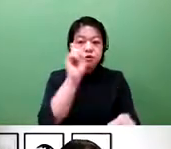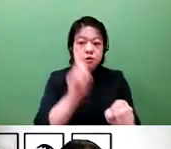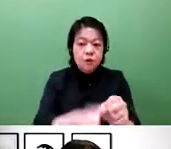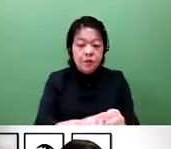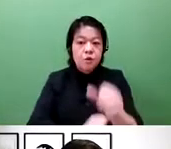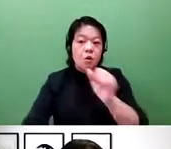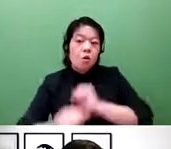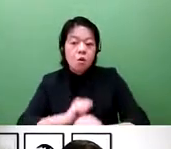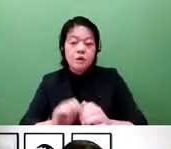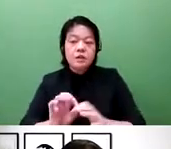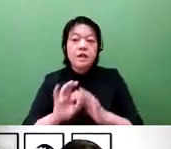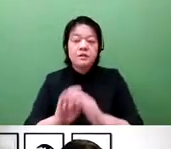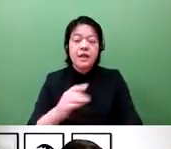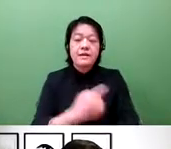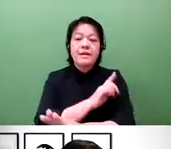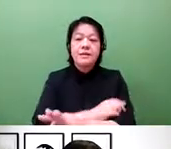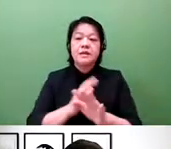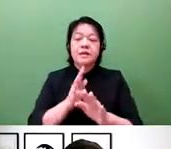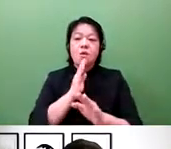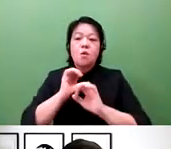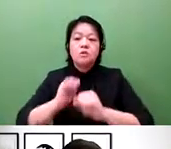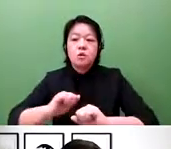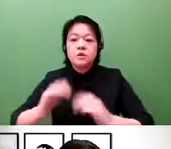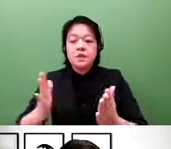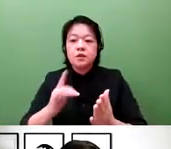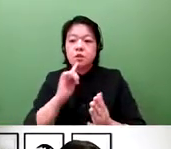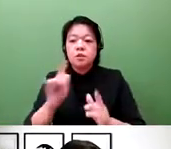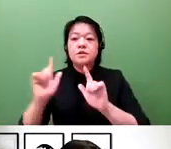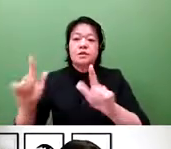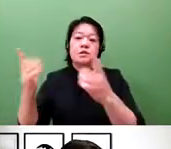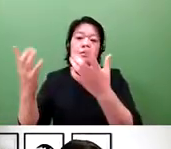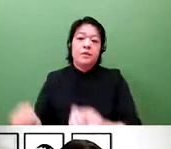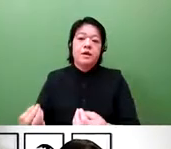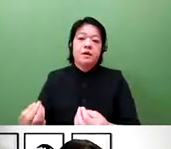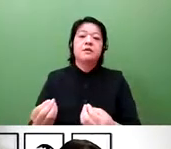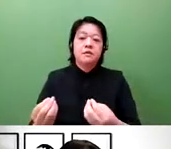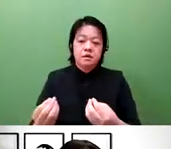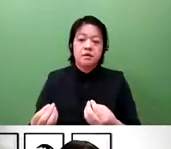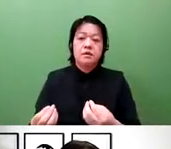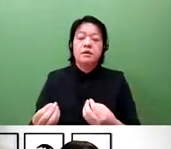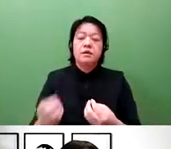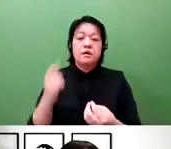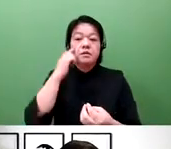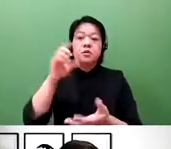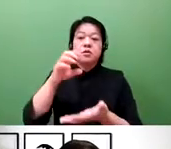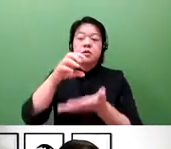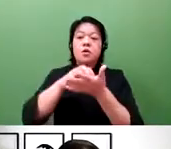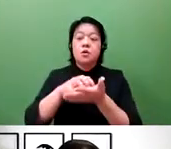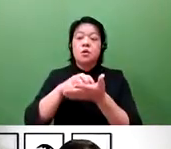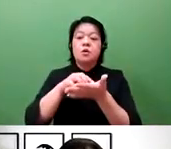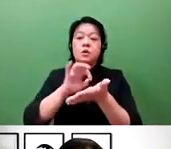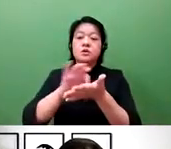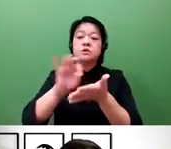in the drive to end the pandemic. The Declaration says that they will not exercise patent rights.